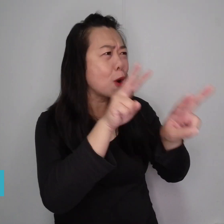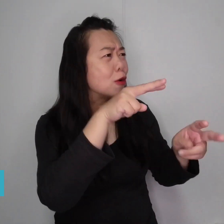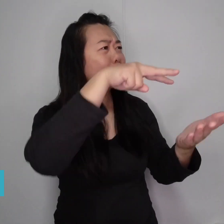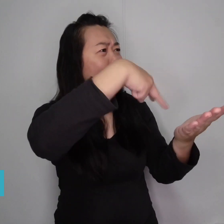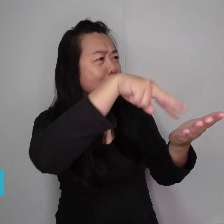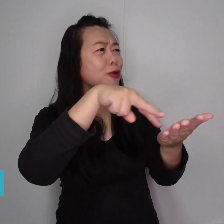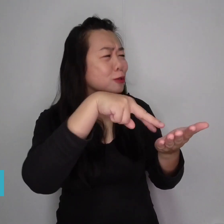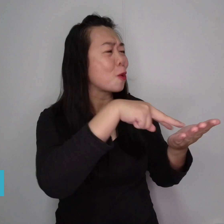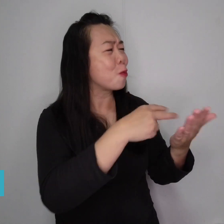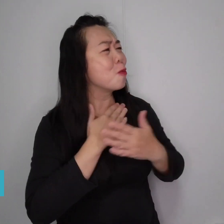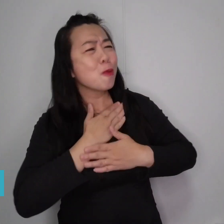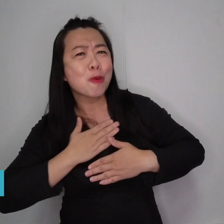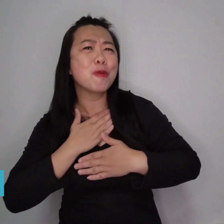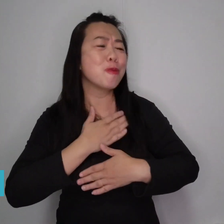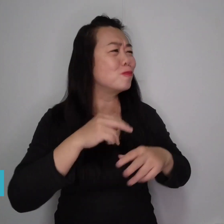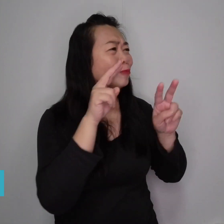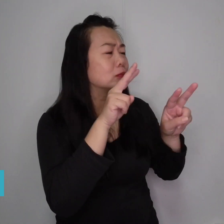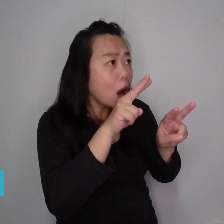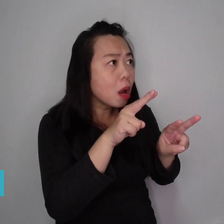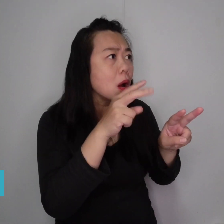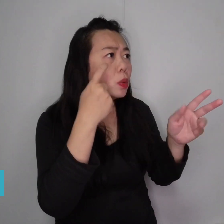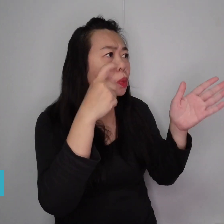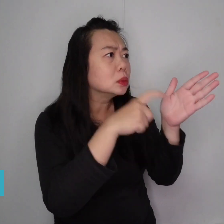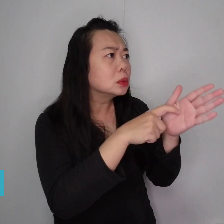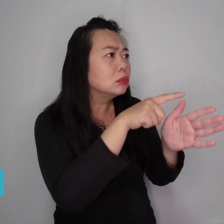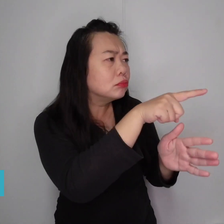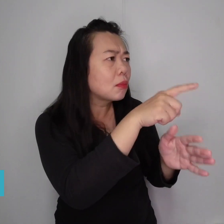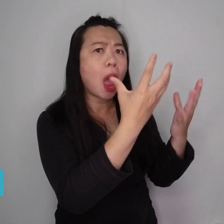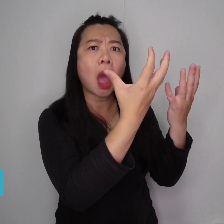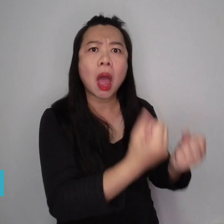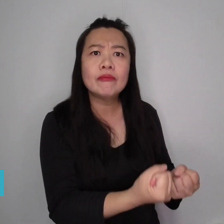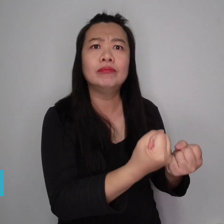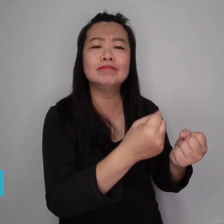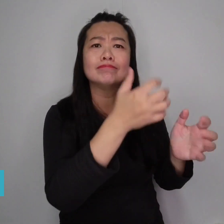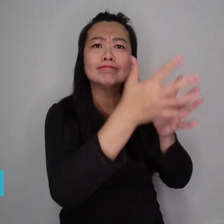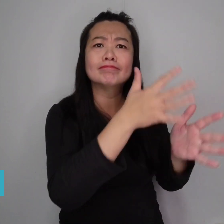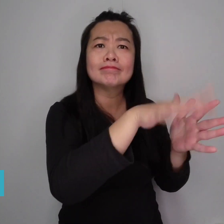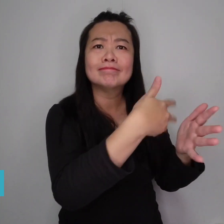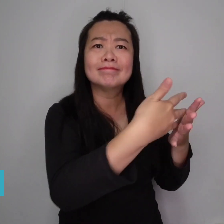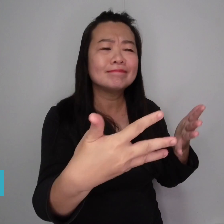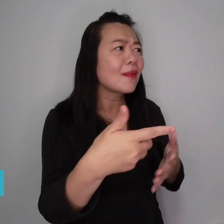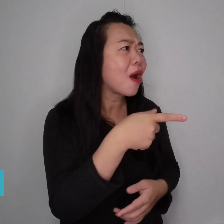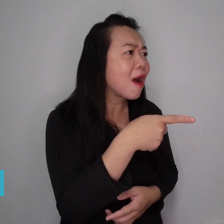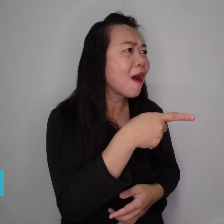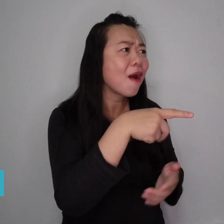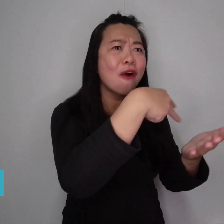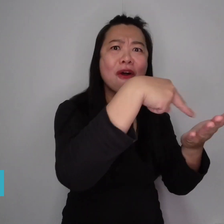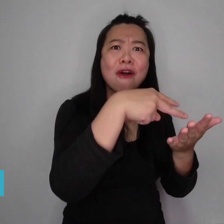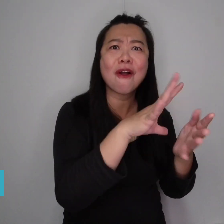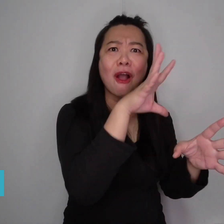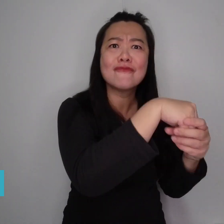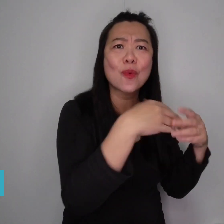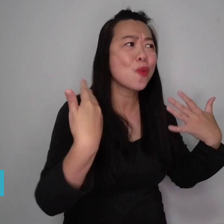that the choreography to BTS's new song included sign language.